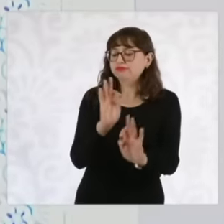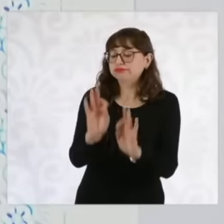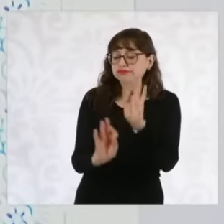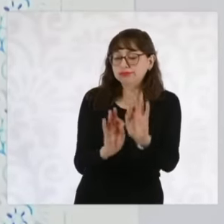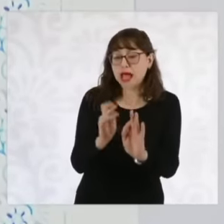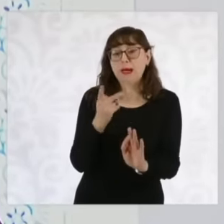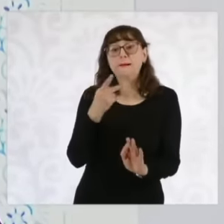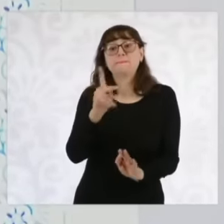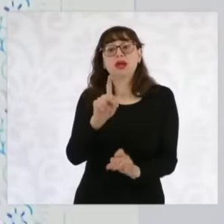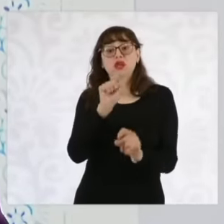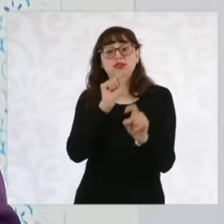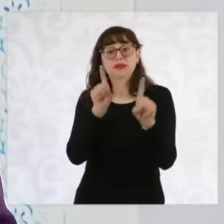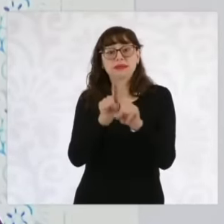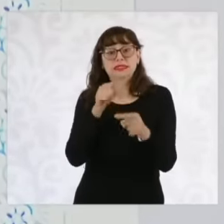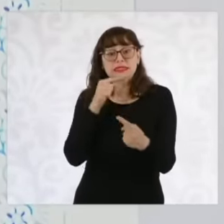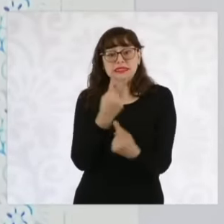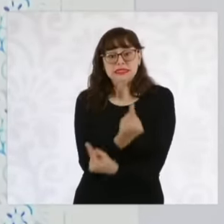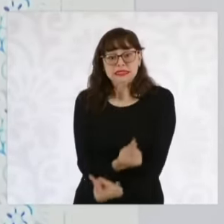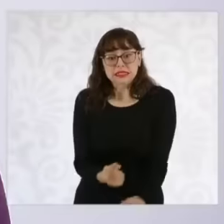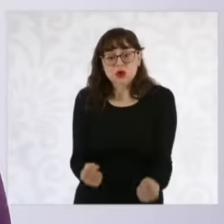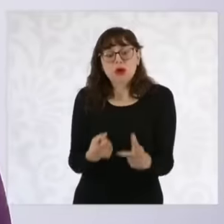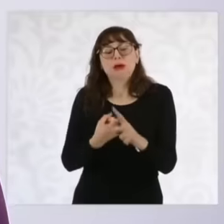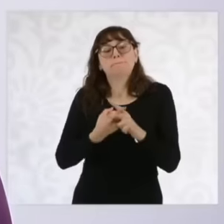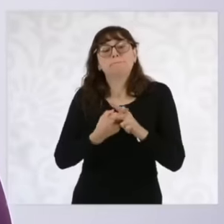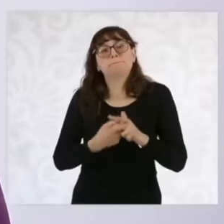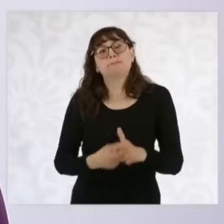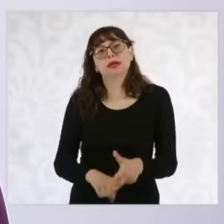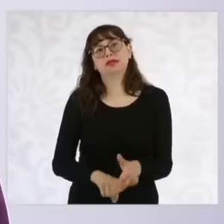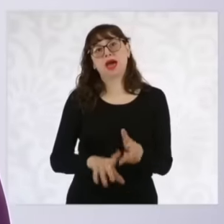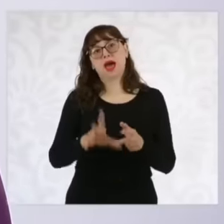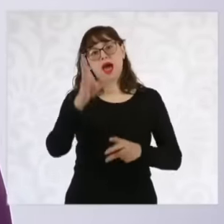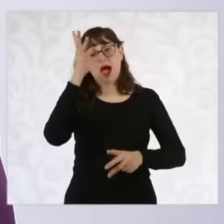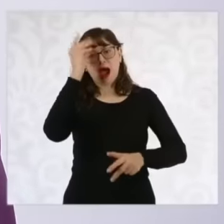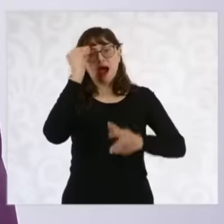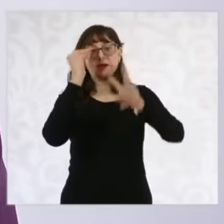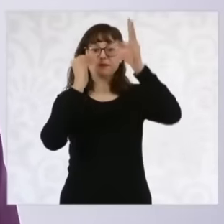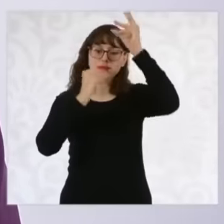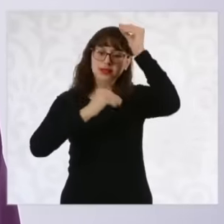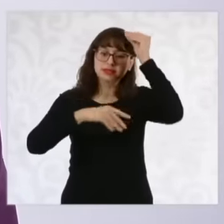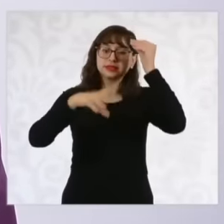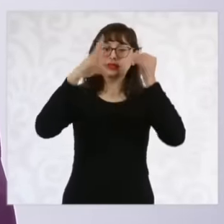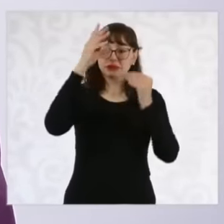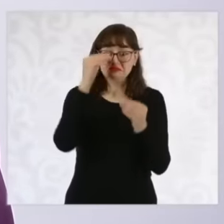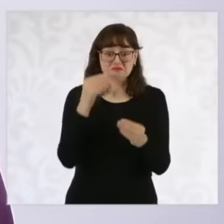infants enter into an educational process. From the first months or first years of